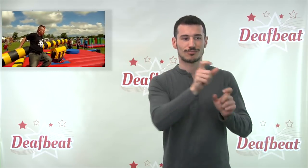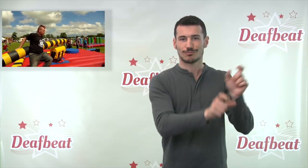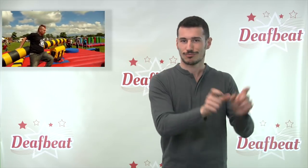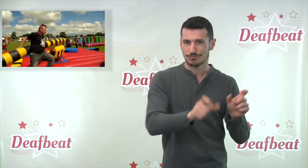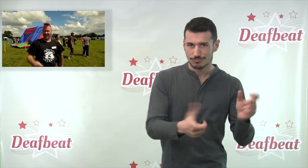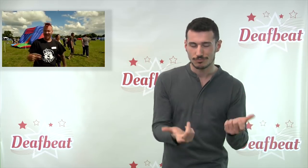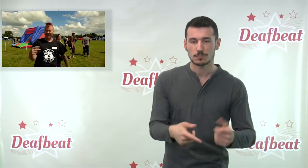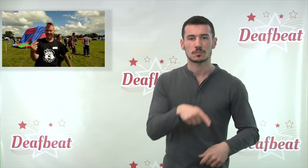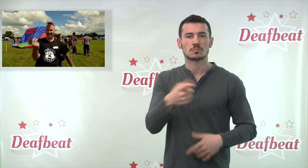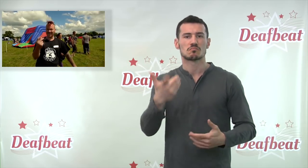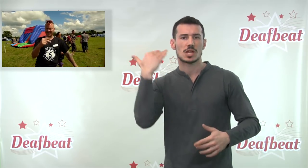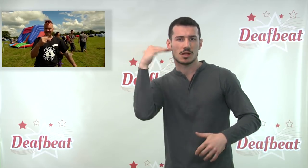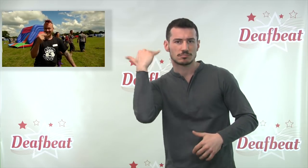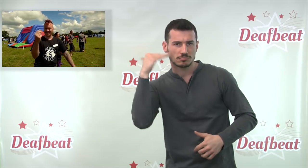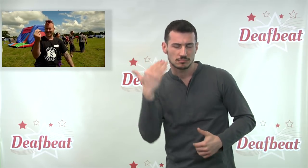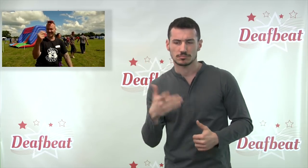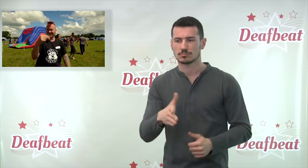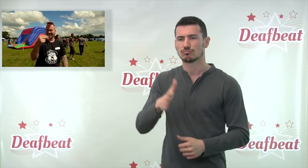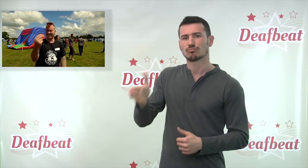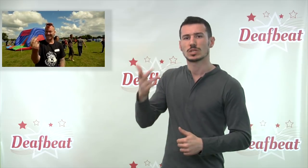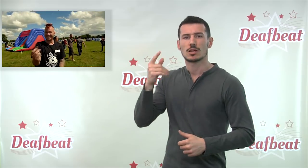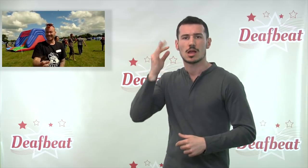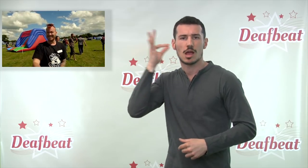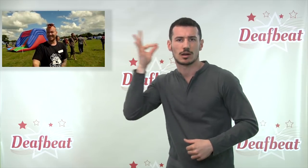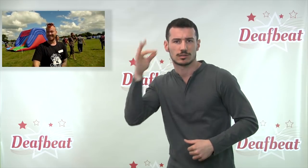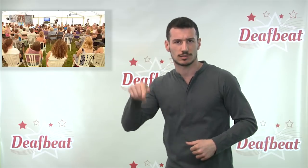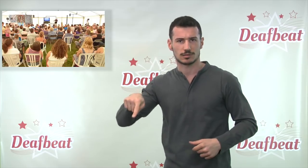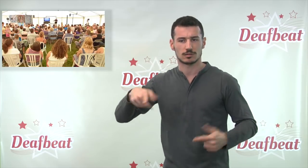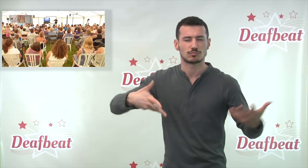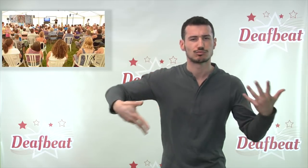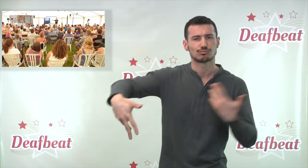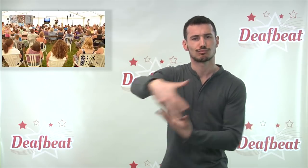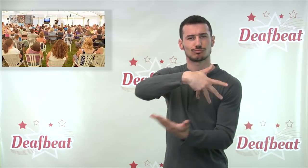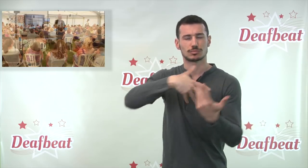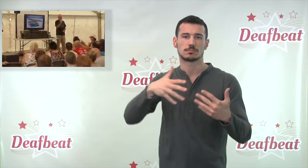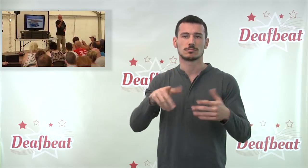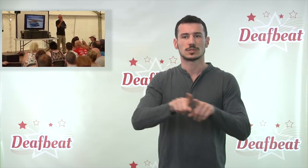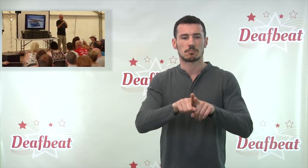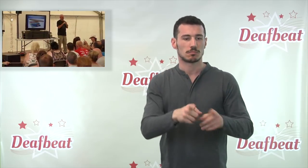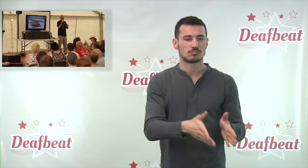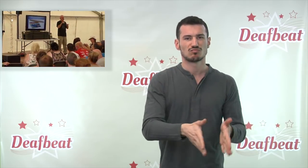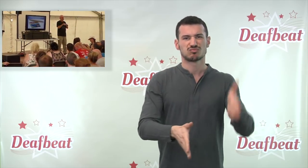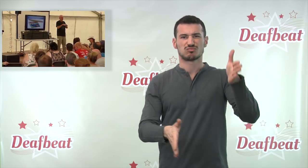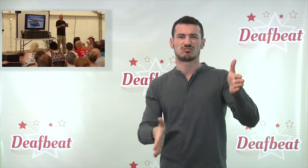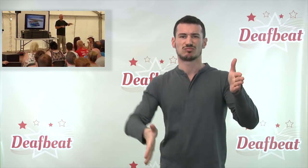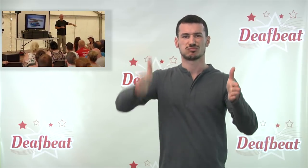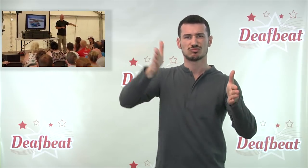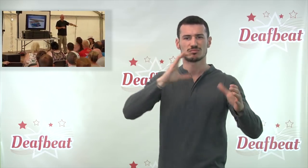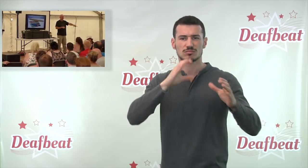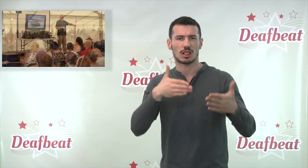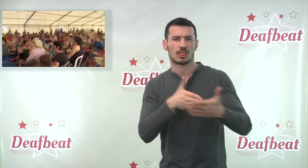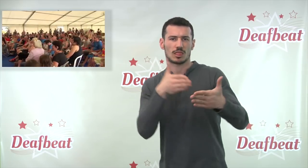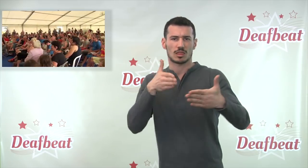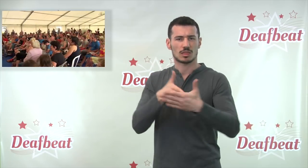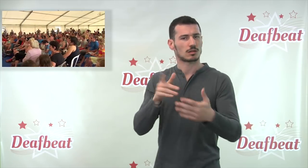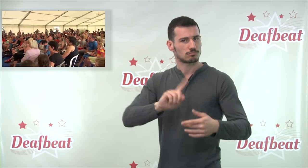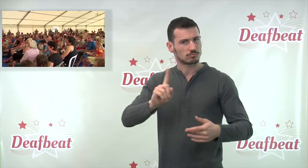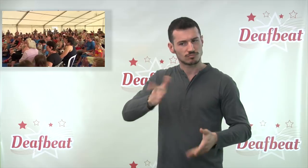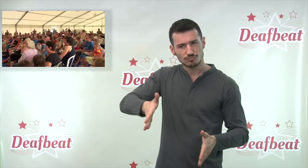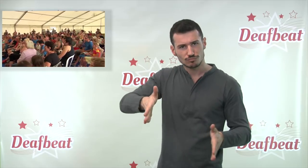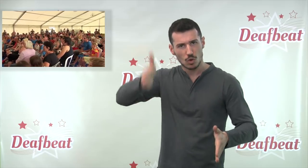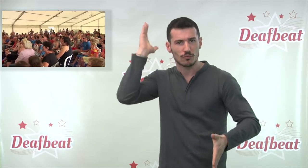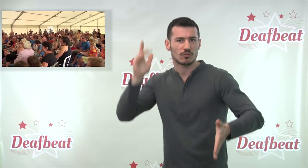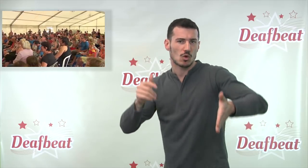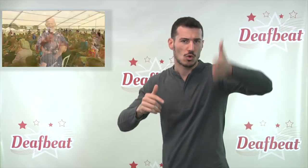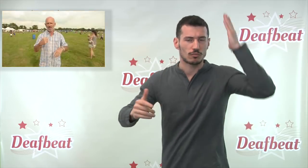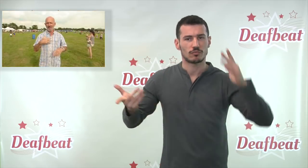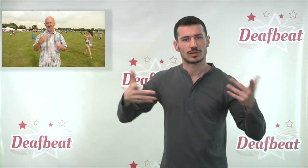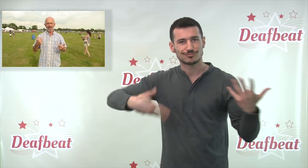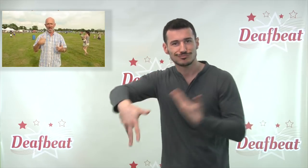hard of hearing community and it’s important for the hearing community to join us to break